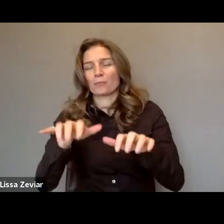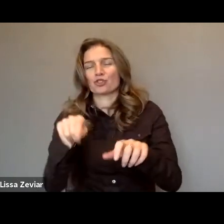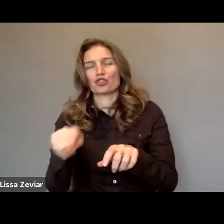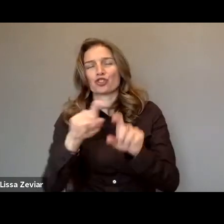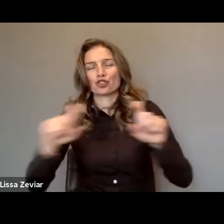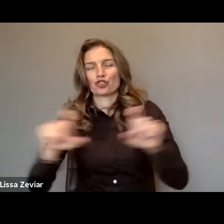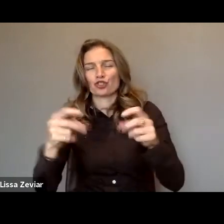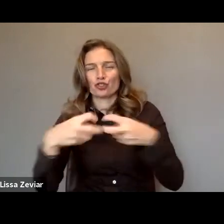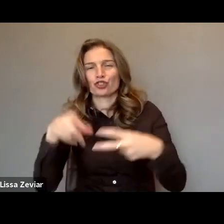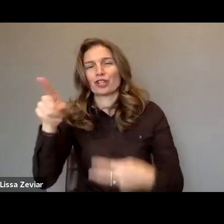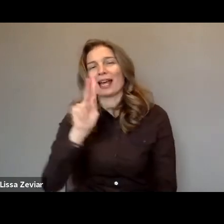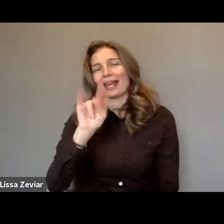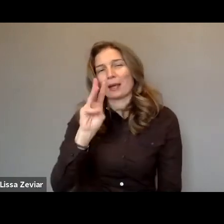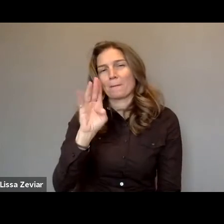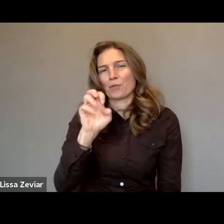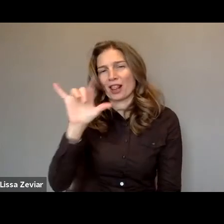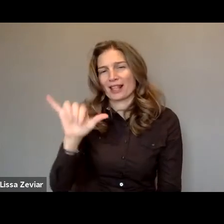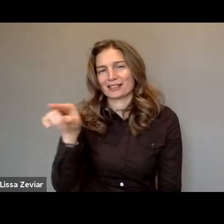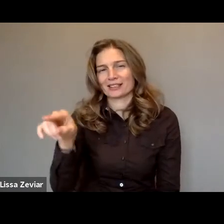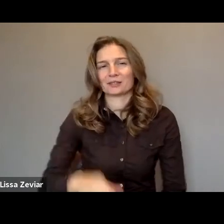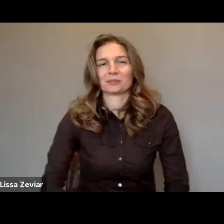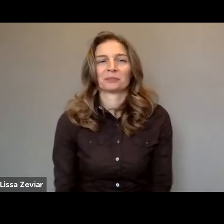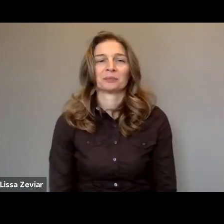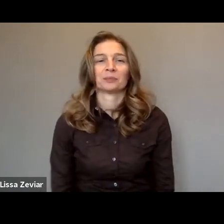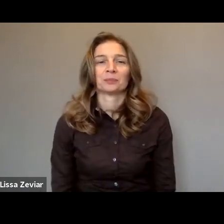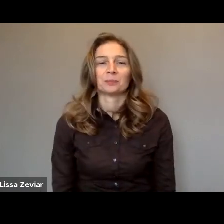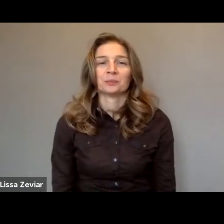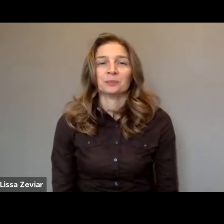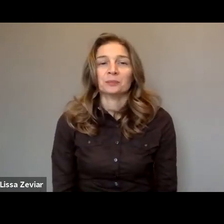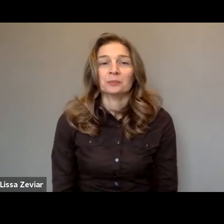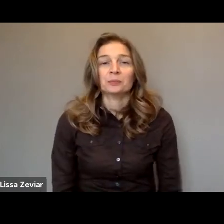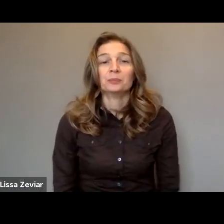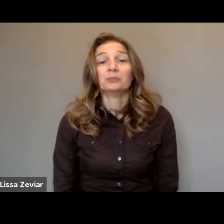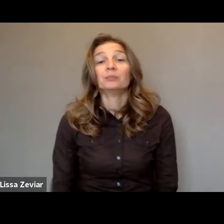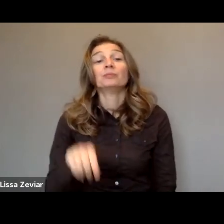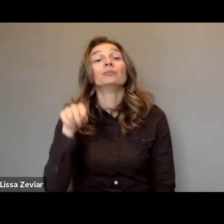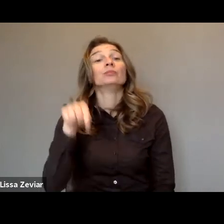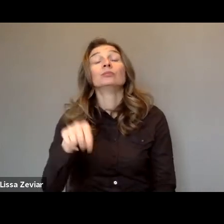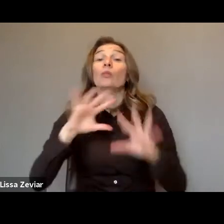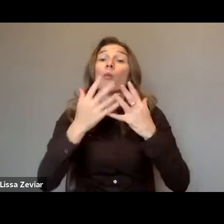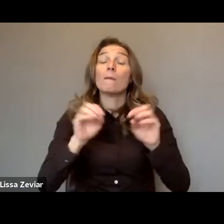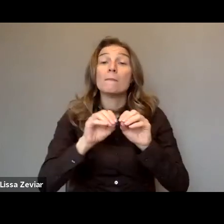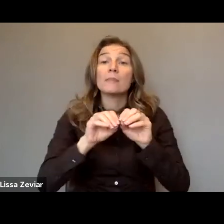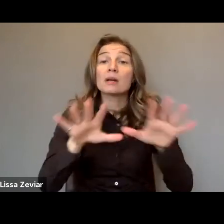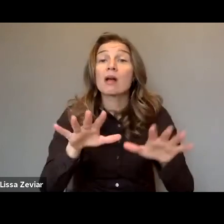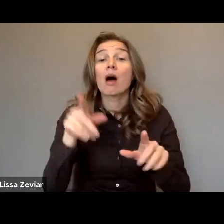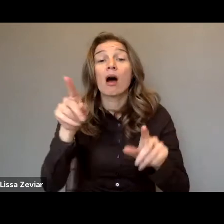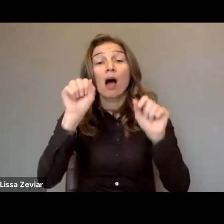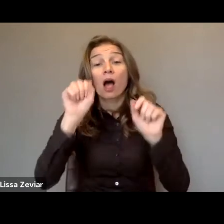Useful documents will be posted in the chat box during the webinar, so have a look from time to time in the Chat box